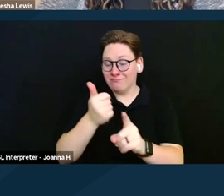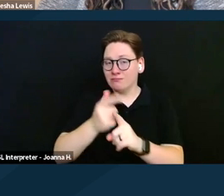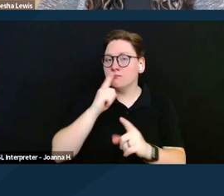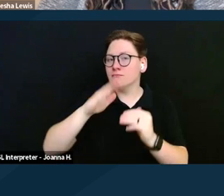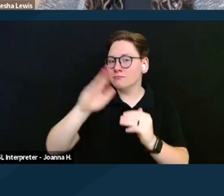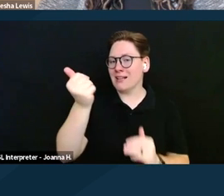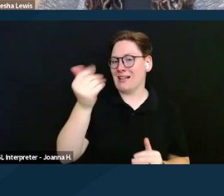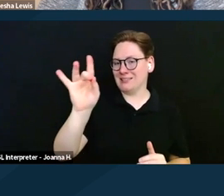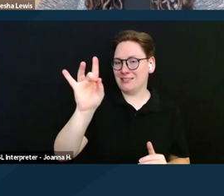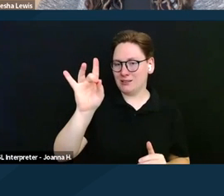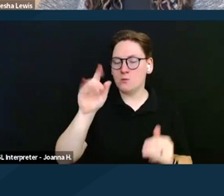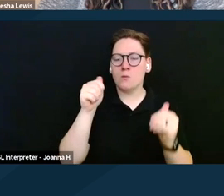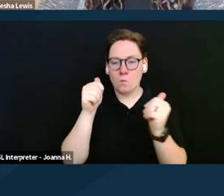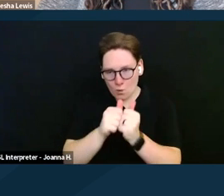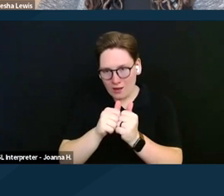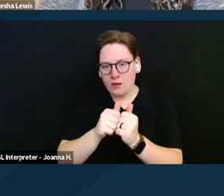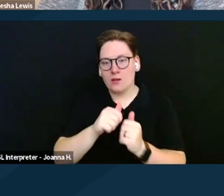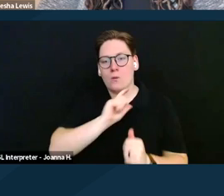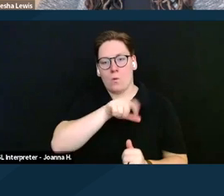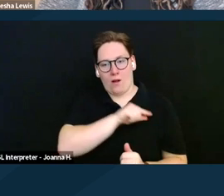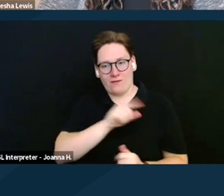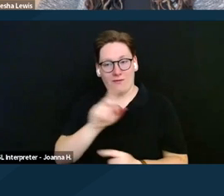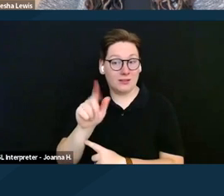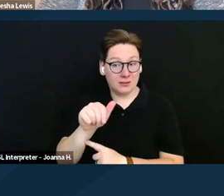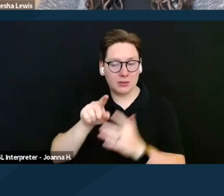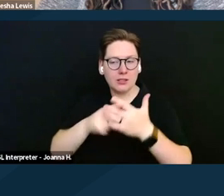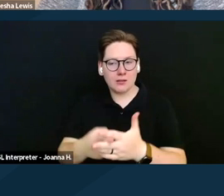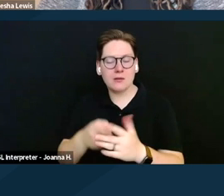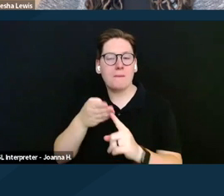with a qualifying disability that began before age 22.